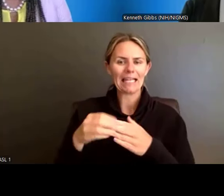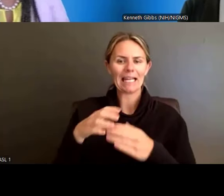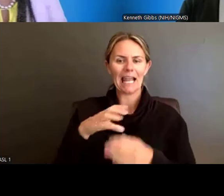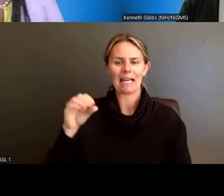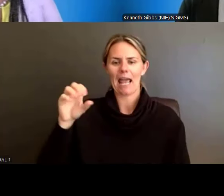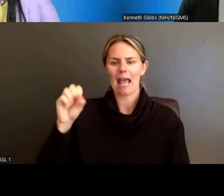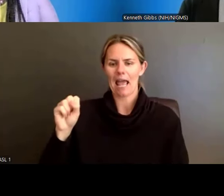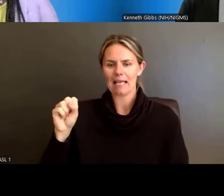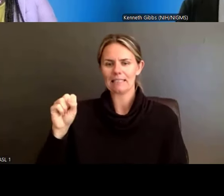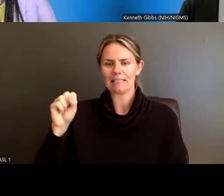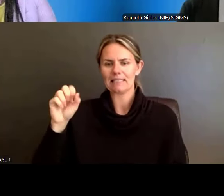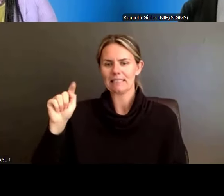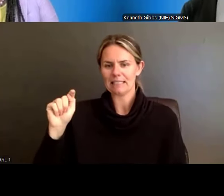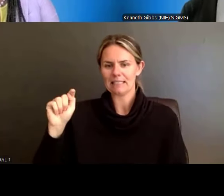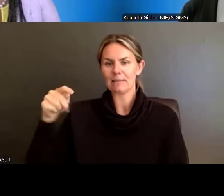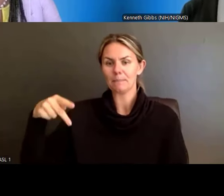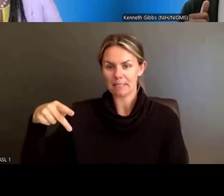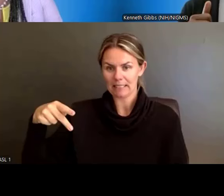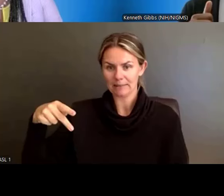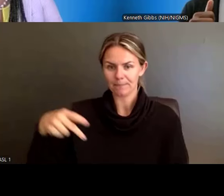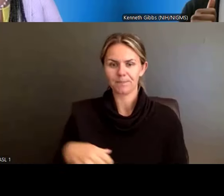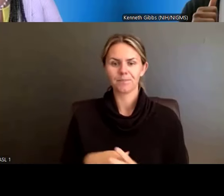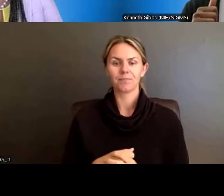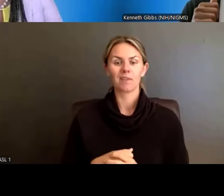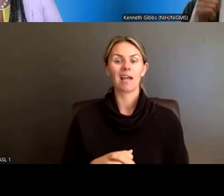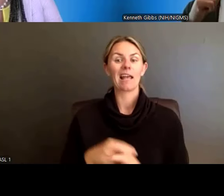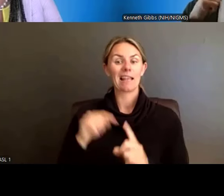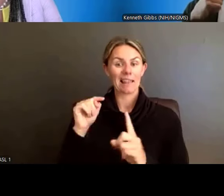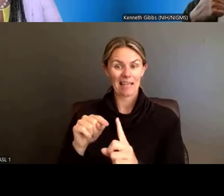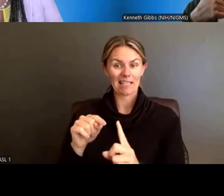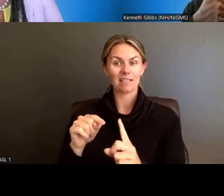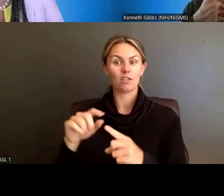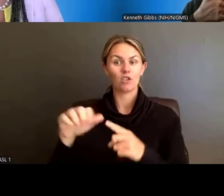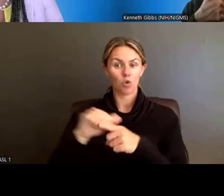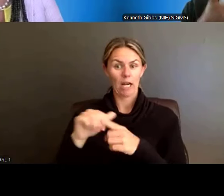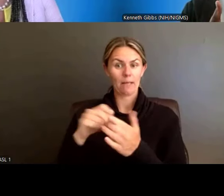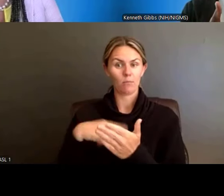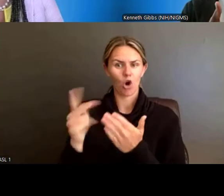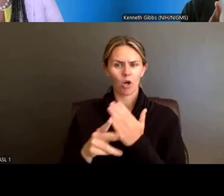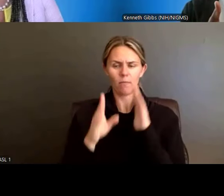that is specific to applicant organizations and IDeA states,